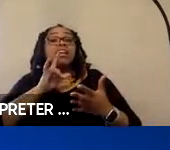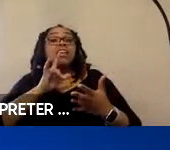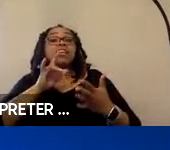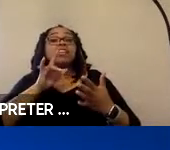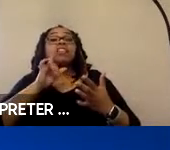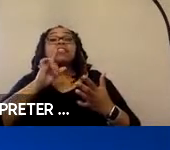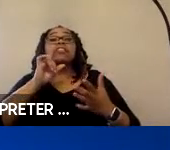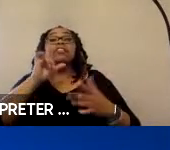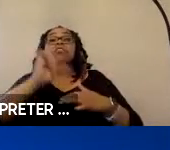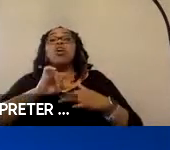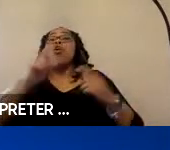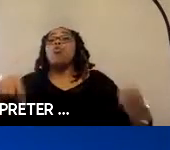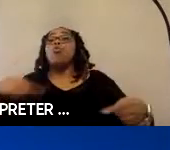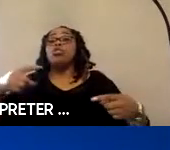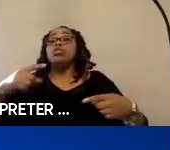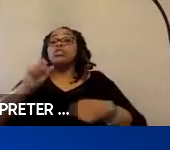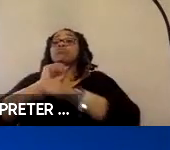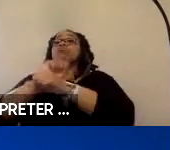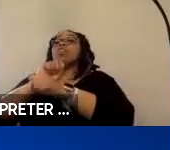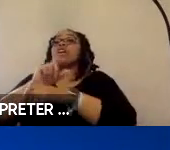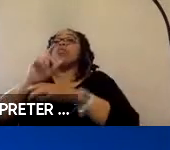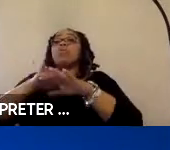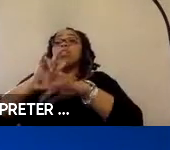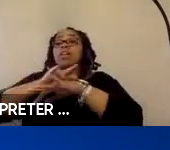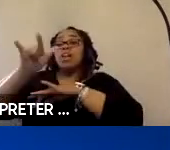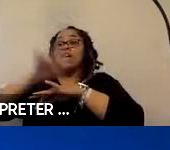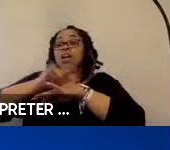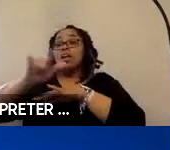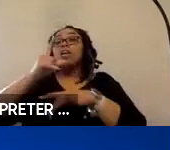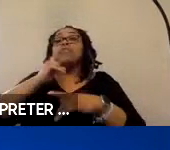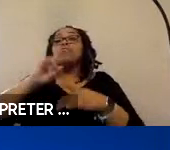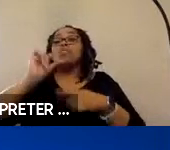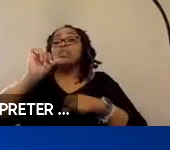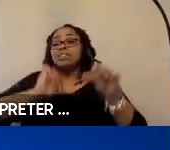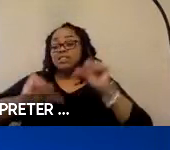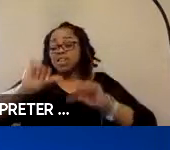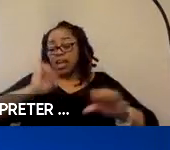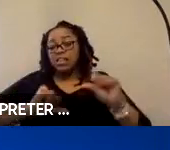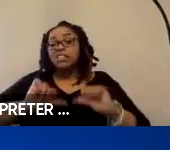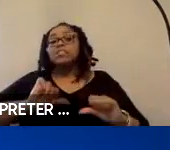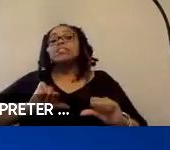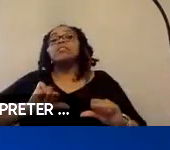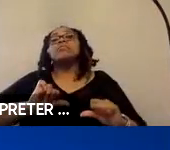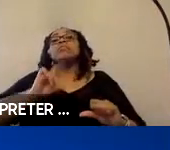systems on aircrafts convened by the National Academy of Science, Engineering and Medicine.